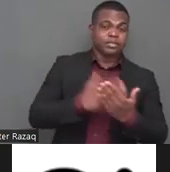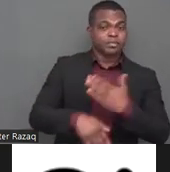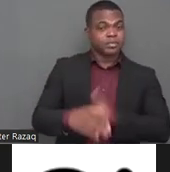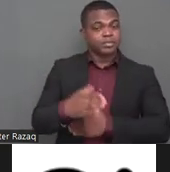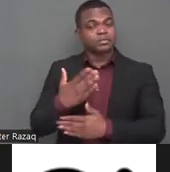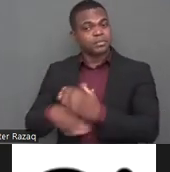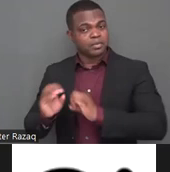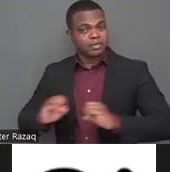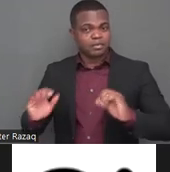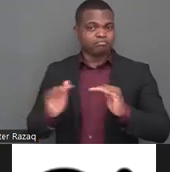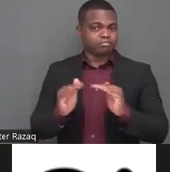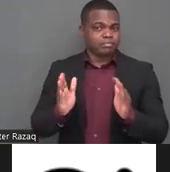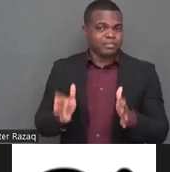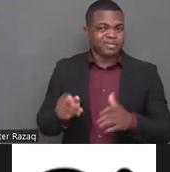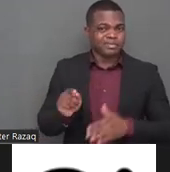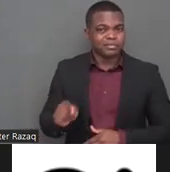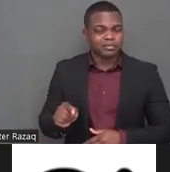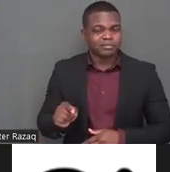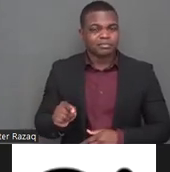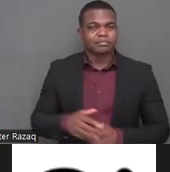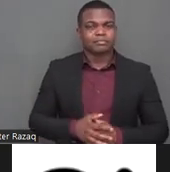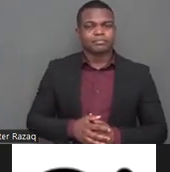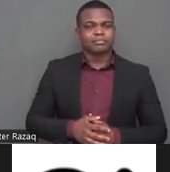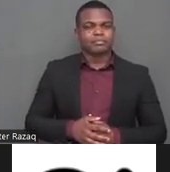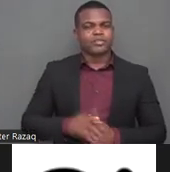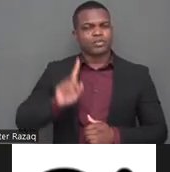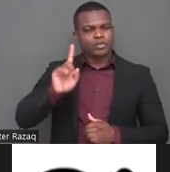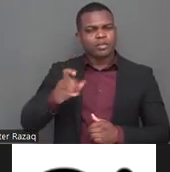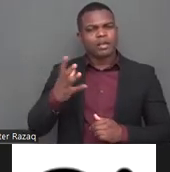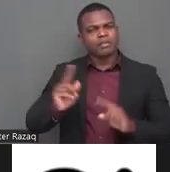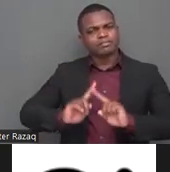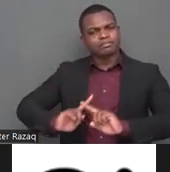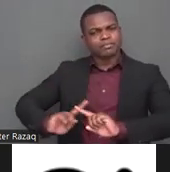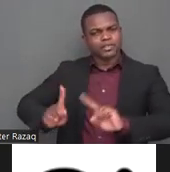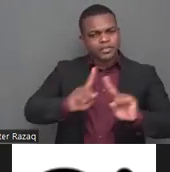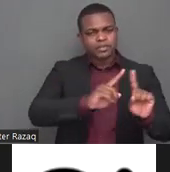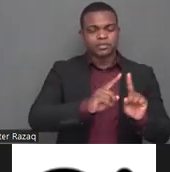with diverse disabilities yet we all know that they continue to encounter ableist prejudices